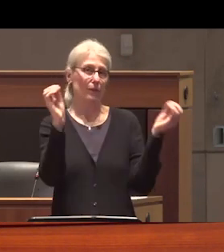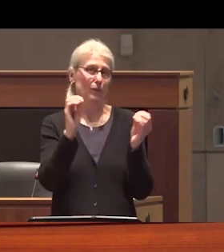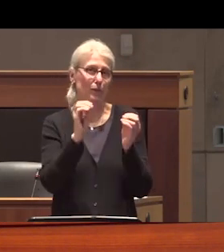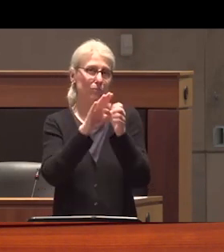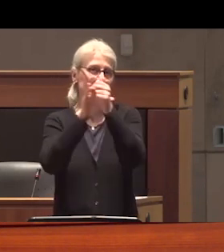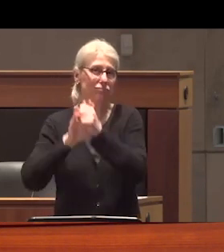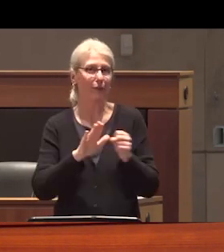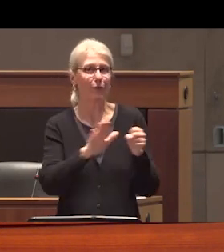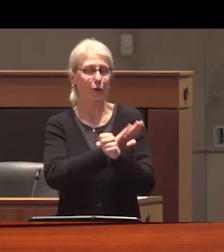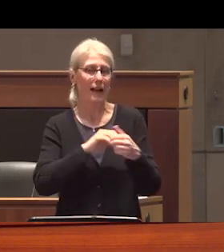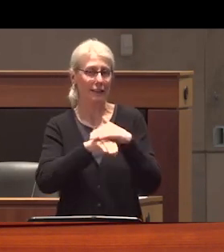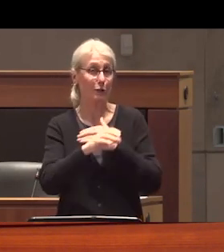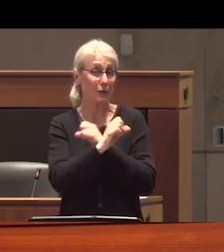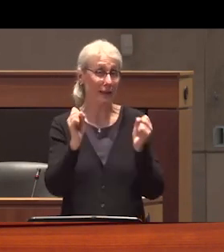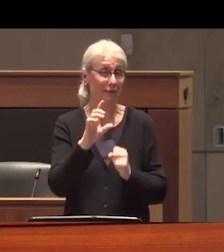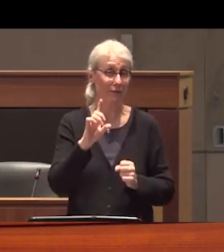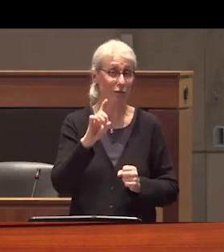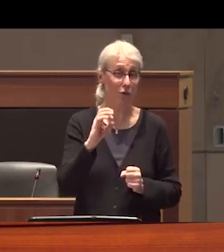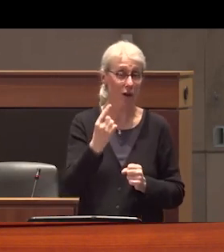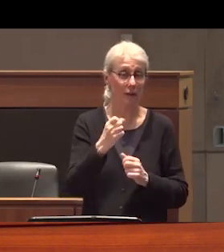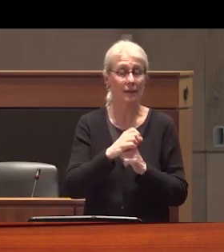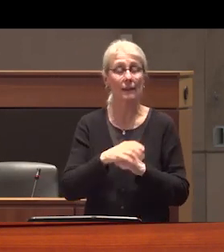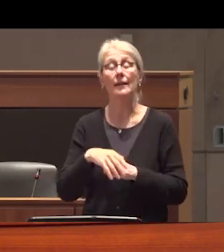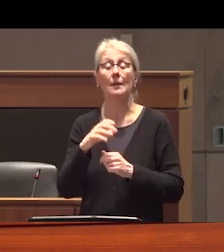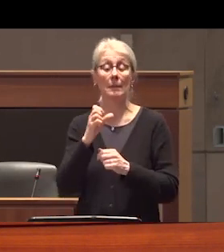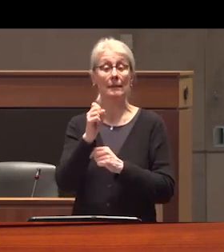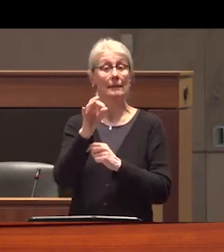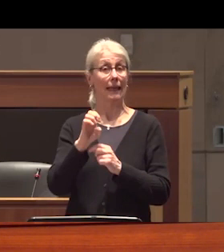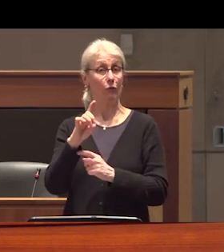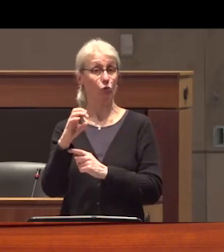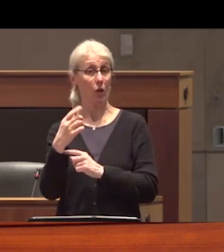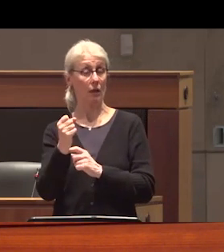web of disinformation that is proliferated in BC about safe Supply is vast and wildly